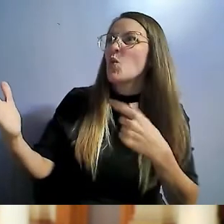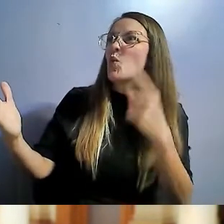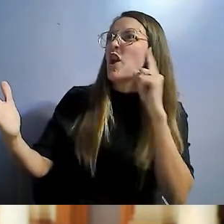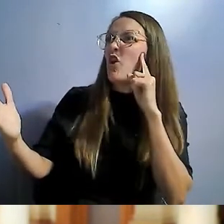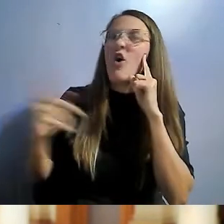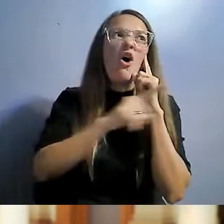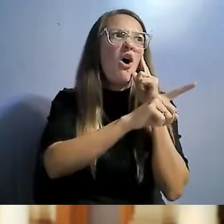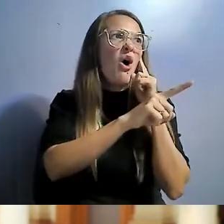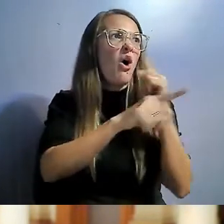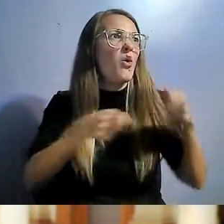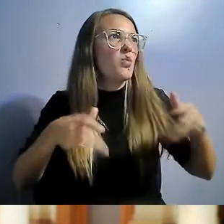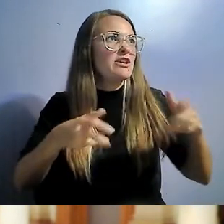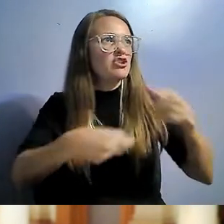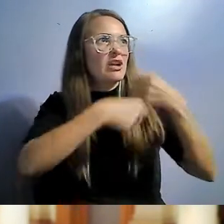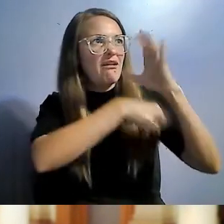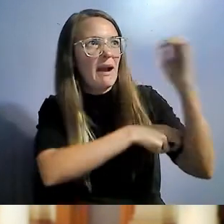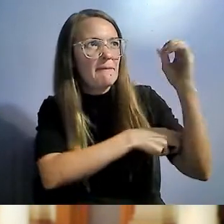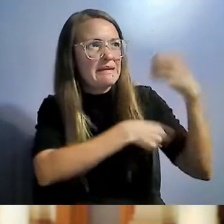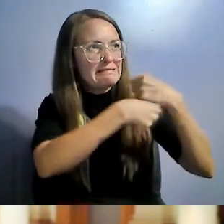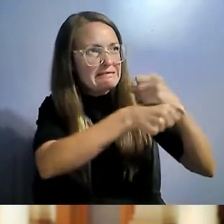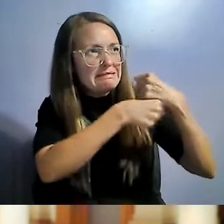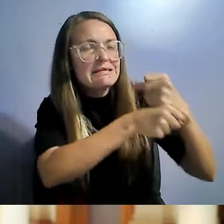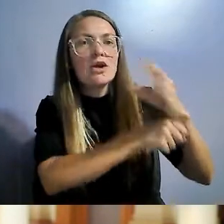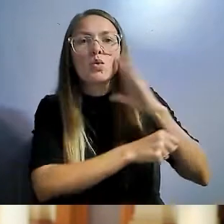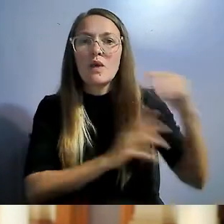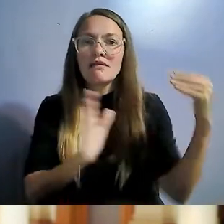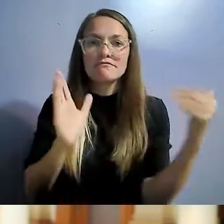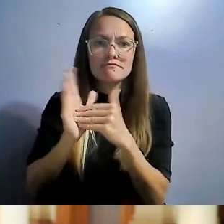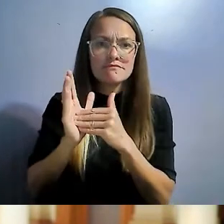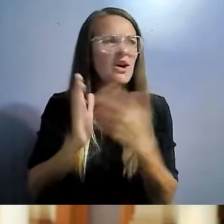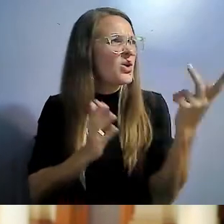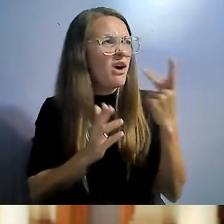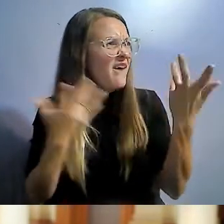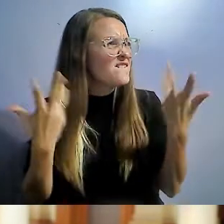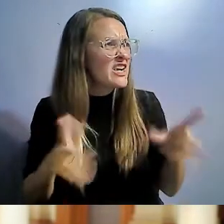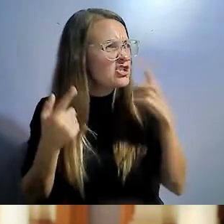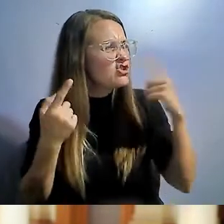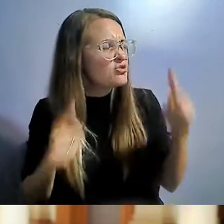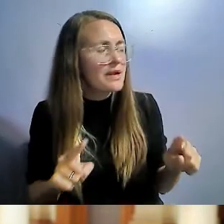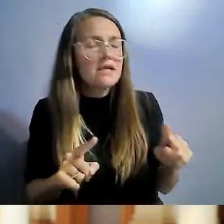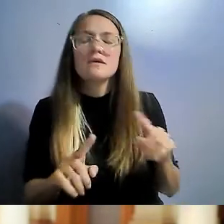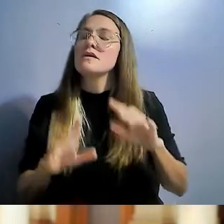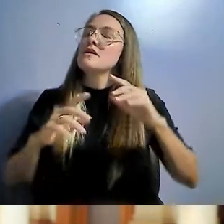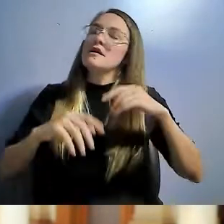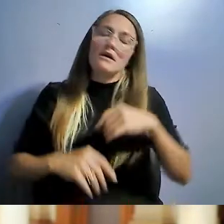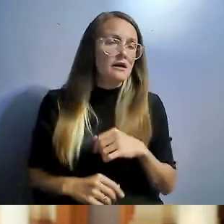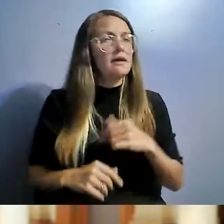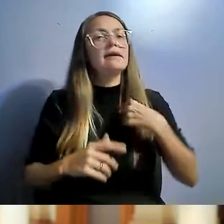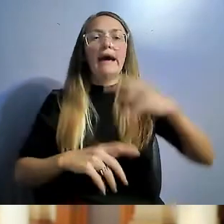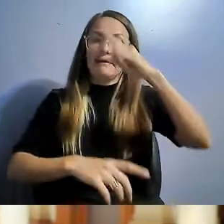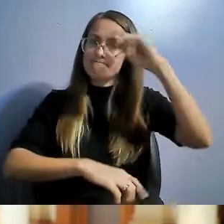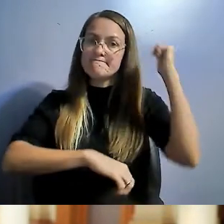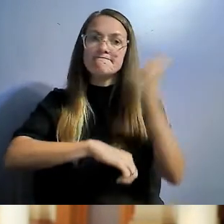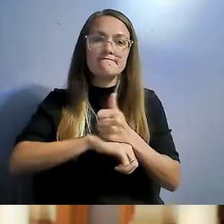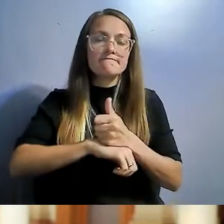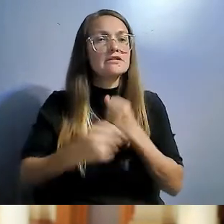Despite the final agreement that we had made originally. I was determined to uphold the most important part of the bill,